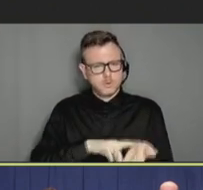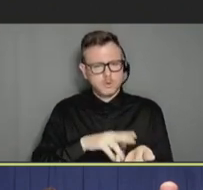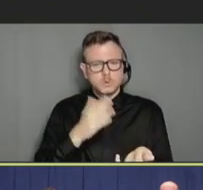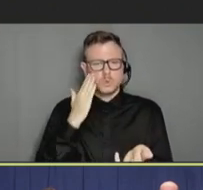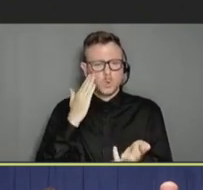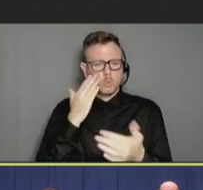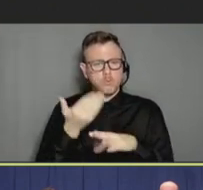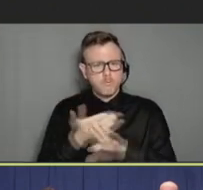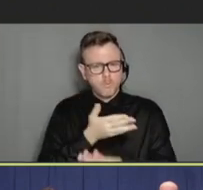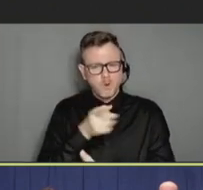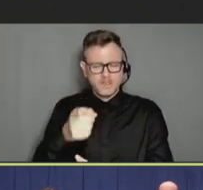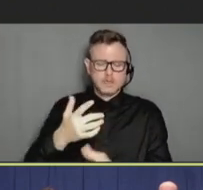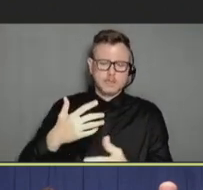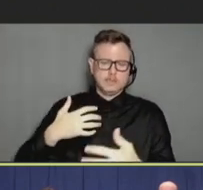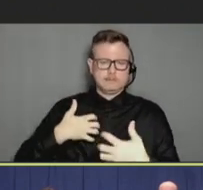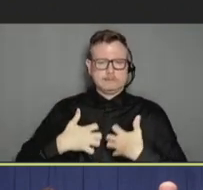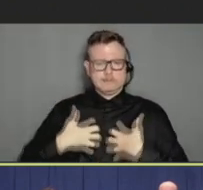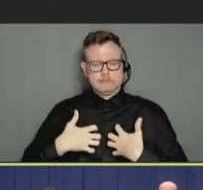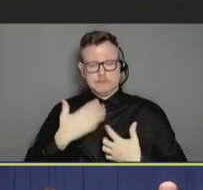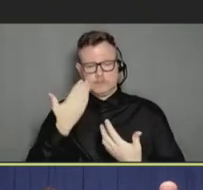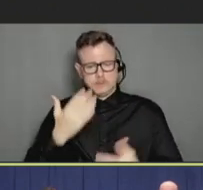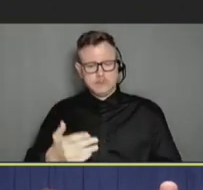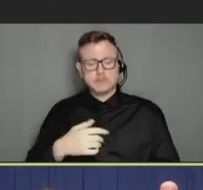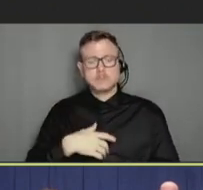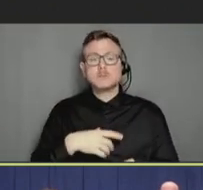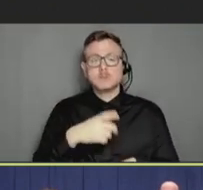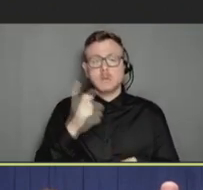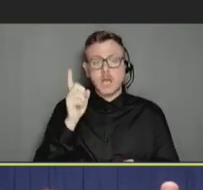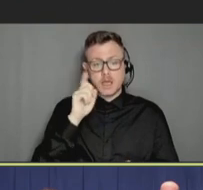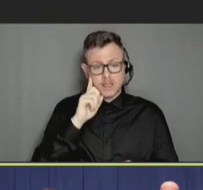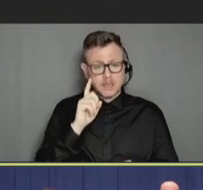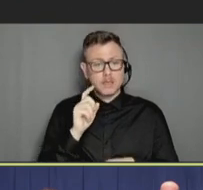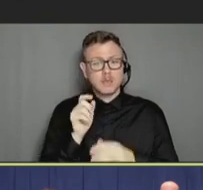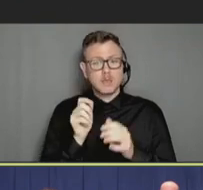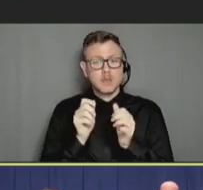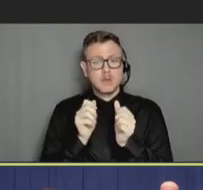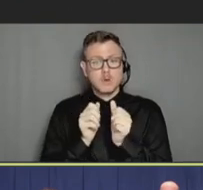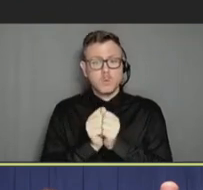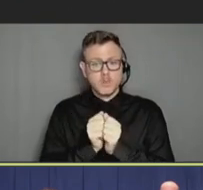And also, I think a lot of work with my case associated with -- really, you know, I think